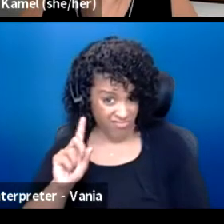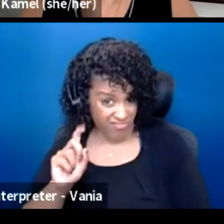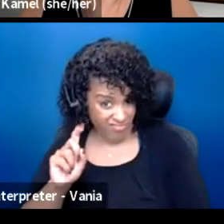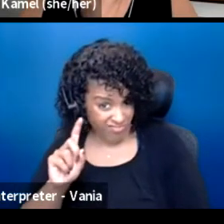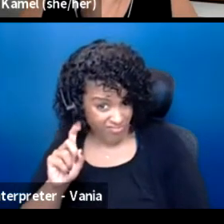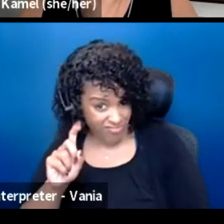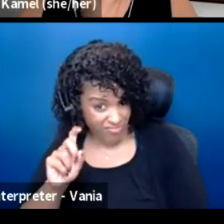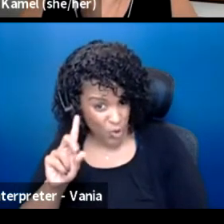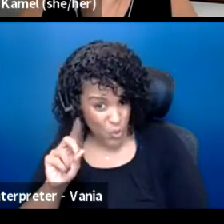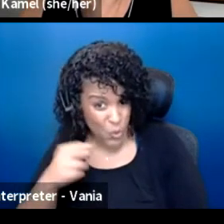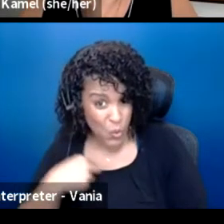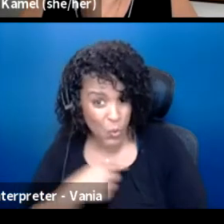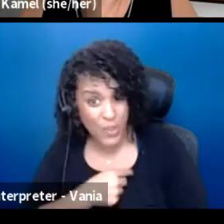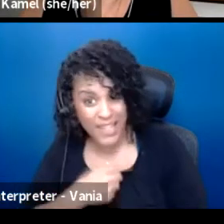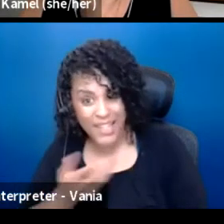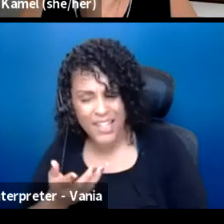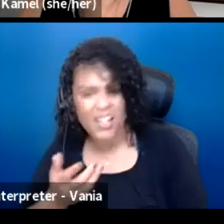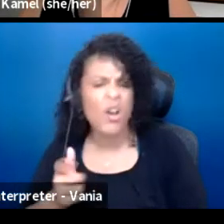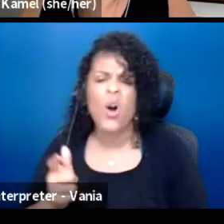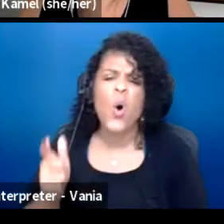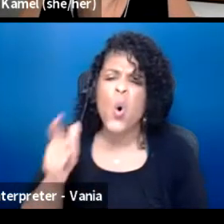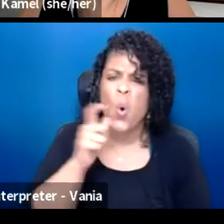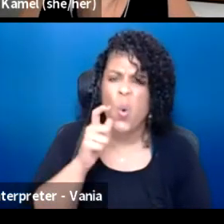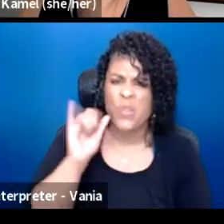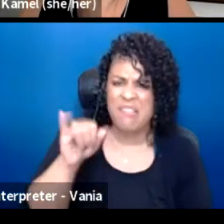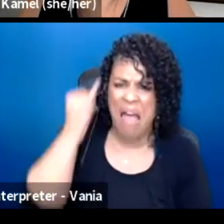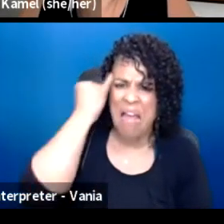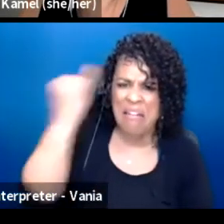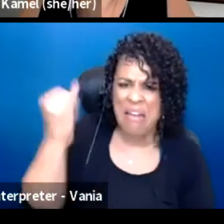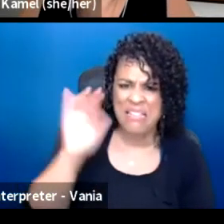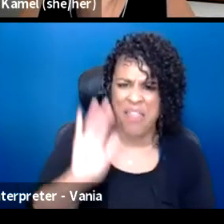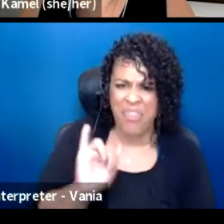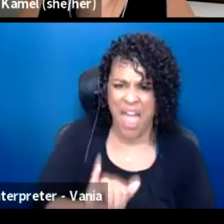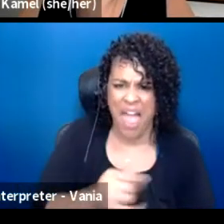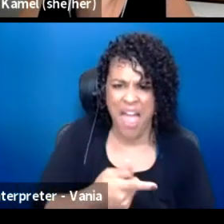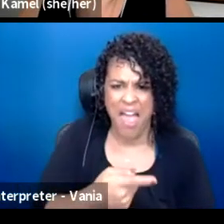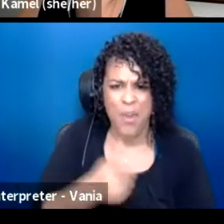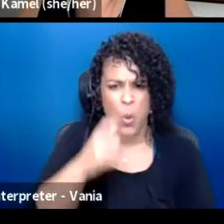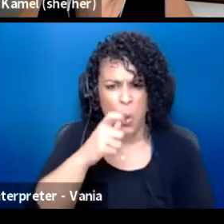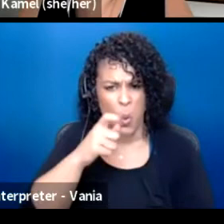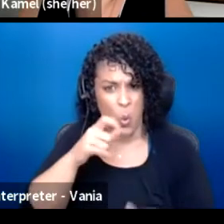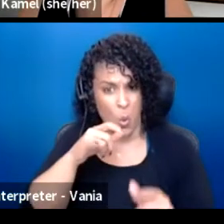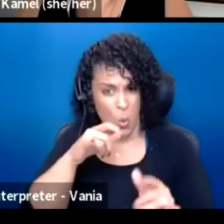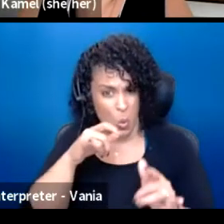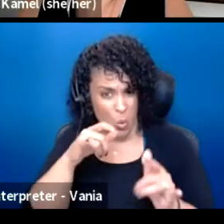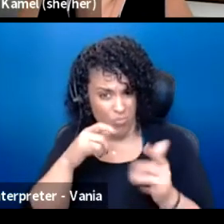Do we, I mean, whose notion is that, who's standard are we following.